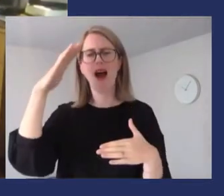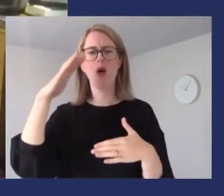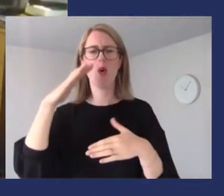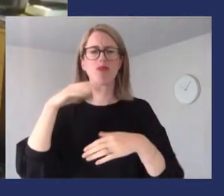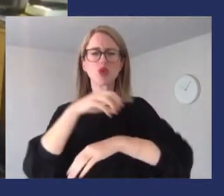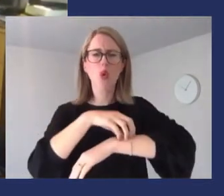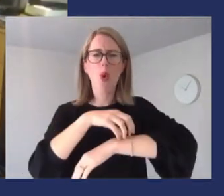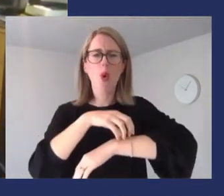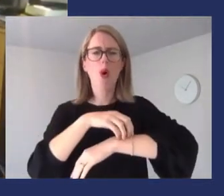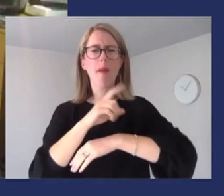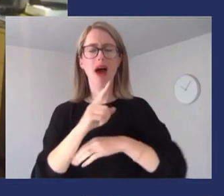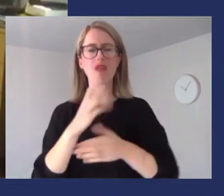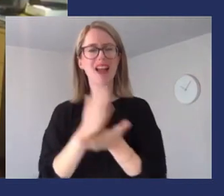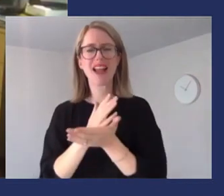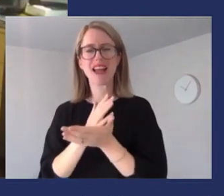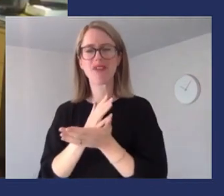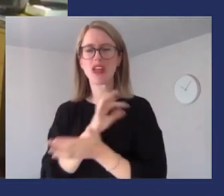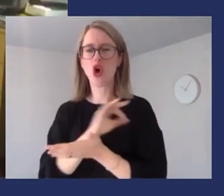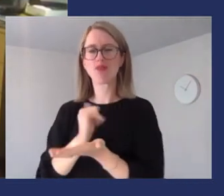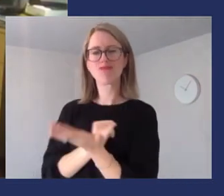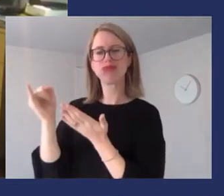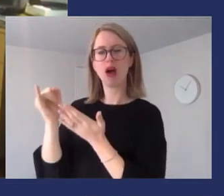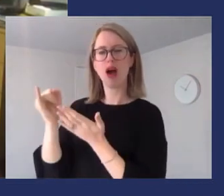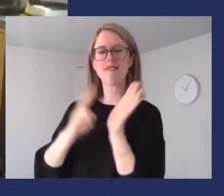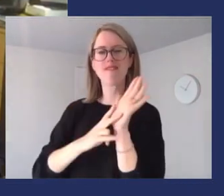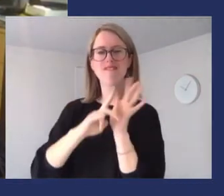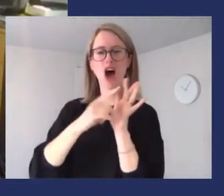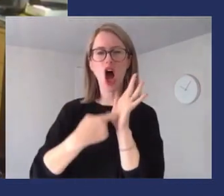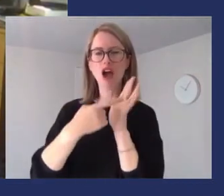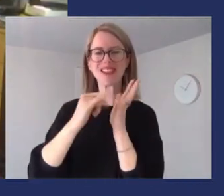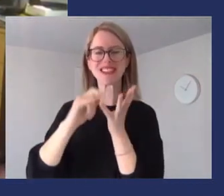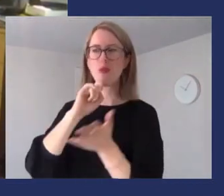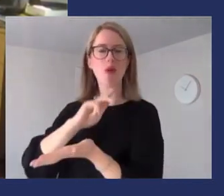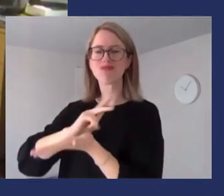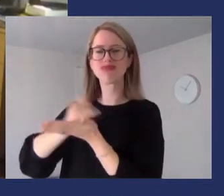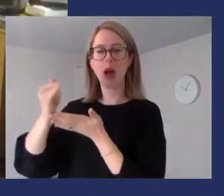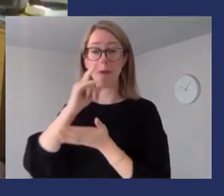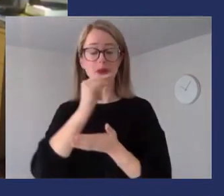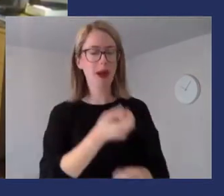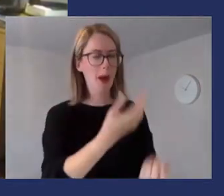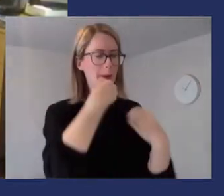But they're actually not antiviral. So while you may feel a little better from having some of these things,